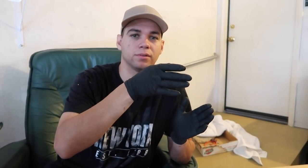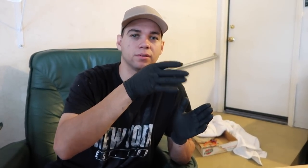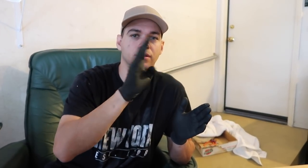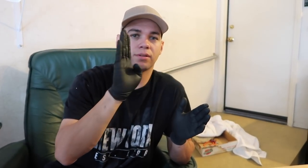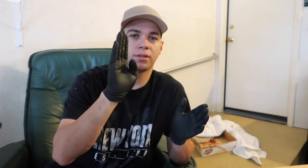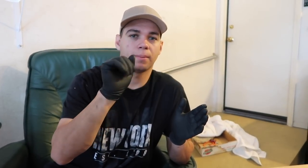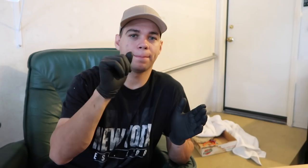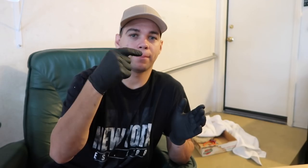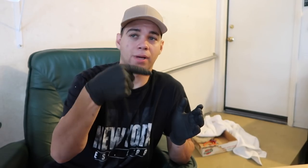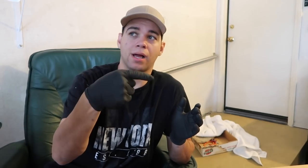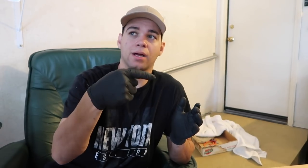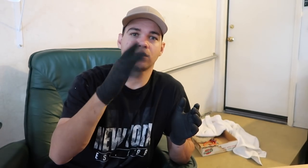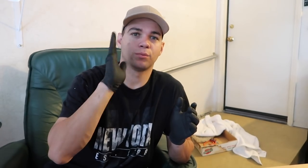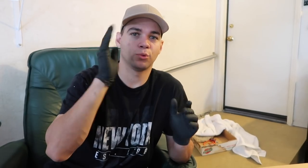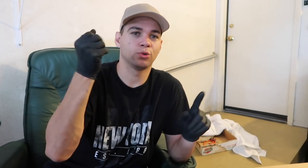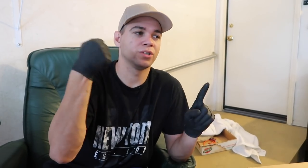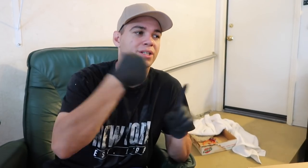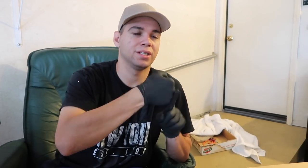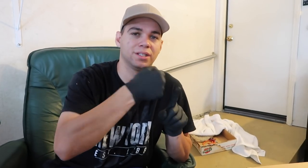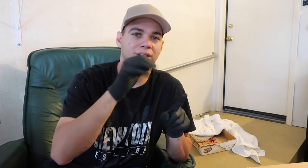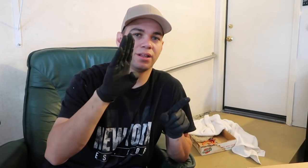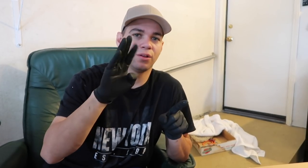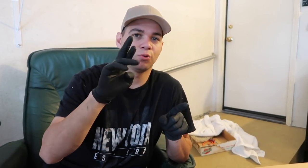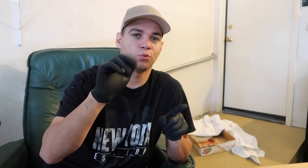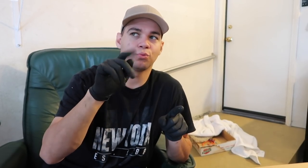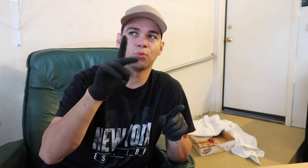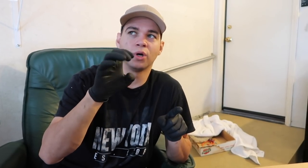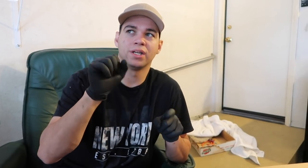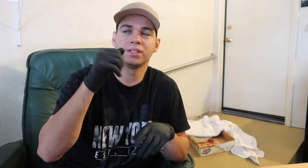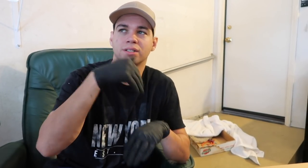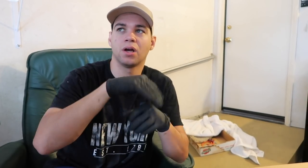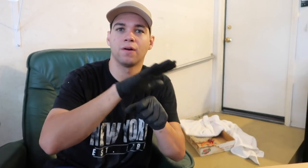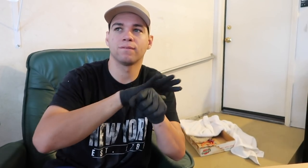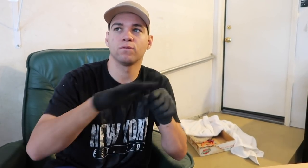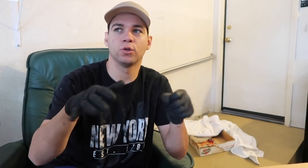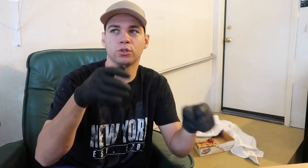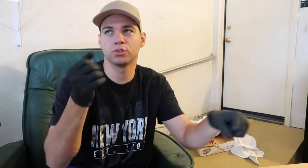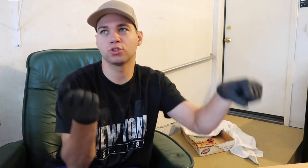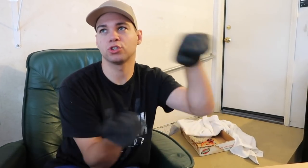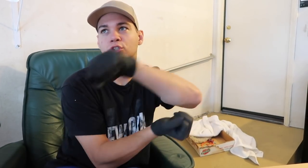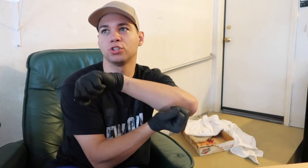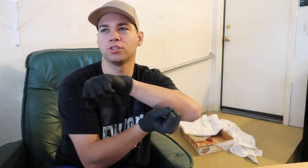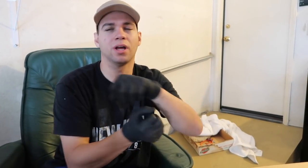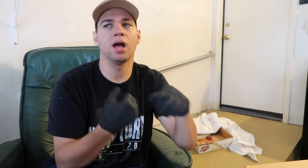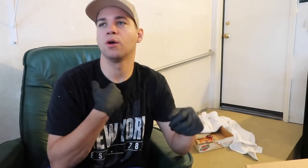the air bags would hit the rear of the brakes at full turn